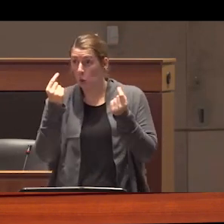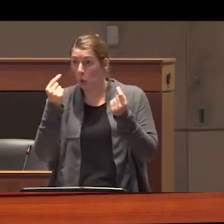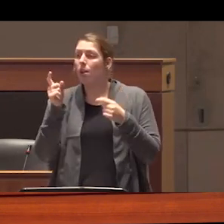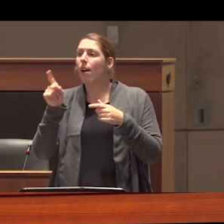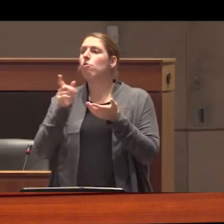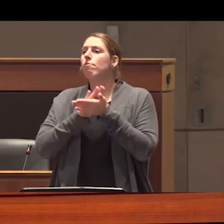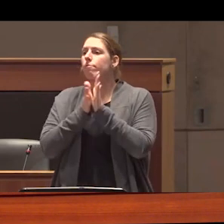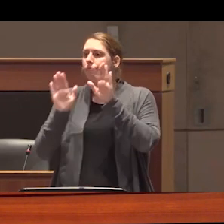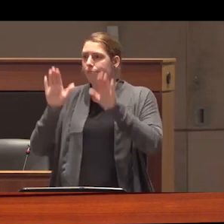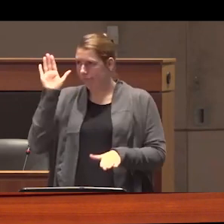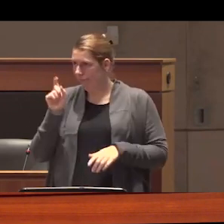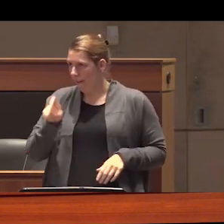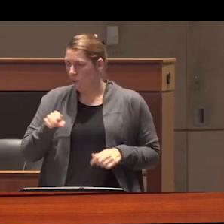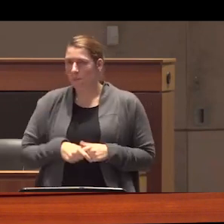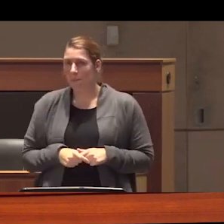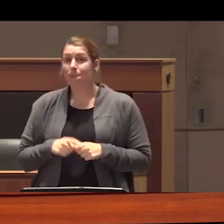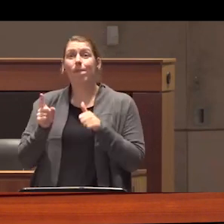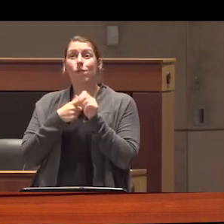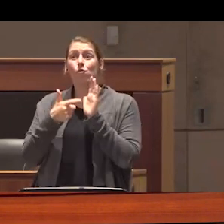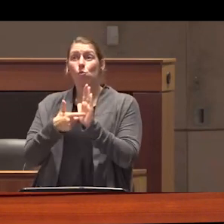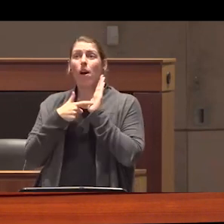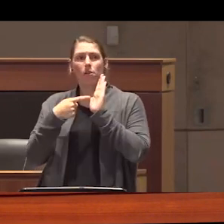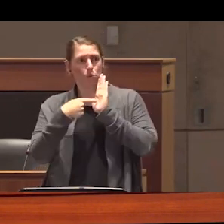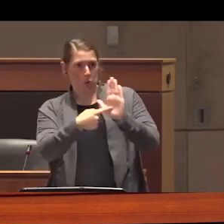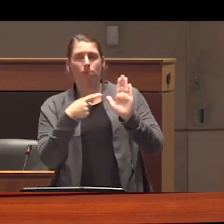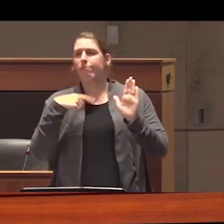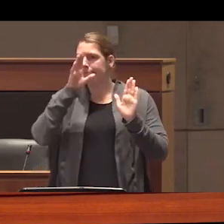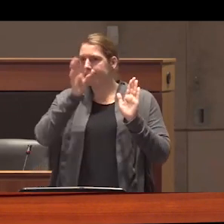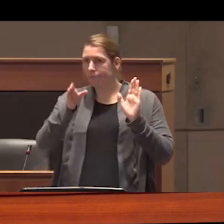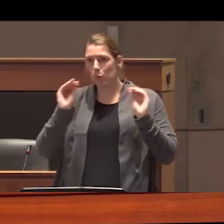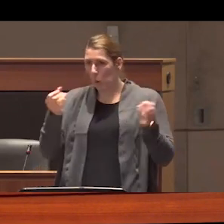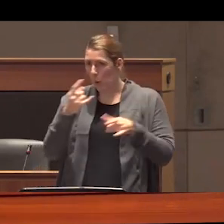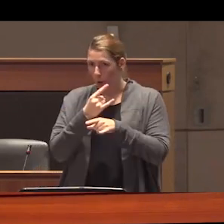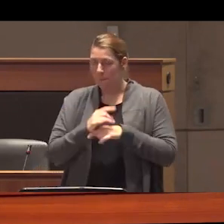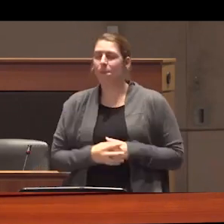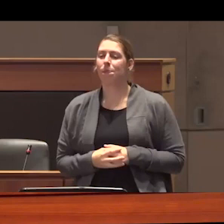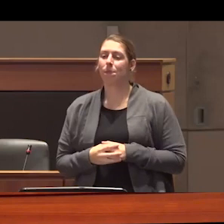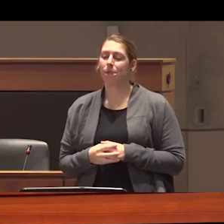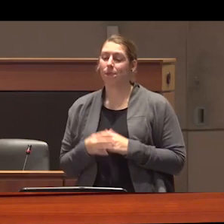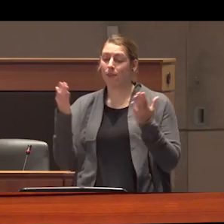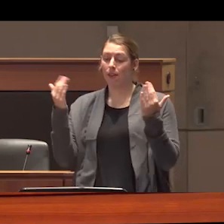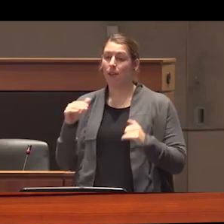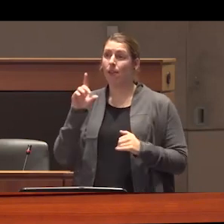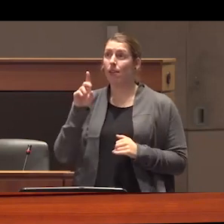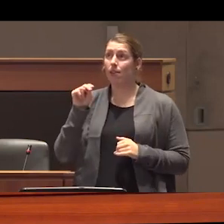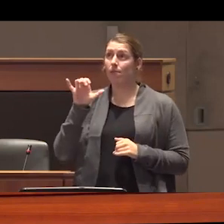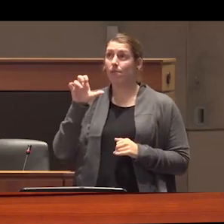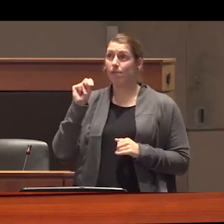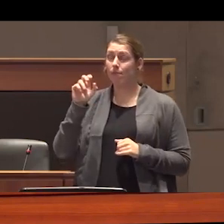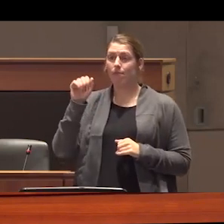enfranchisement this first required demonstrating sobriety the Duncan Act was also passed in 1864